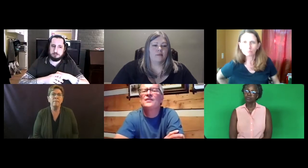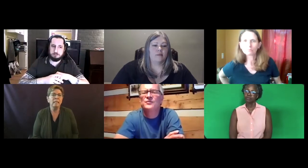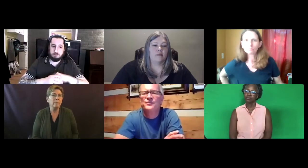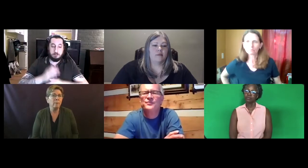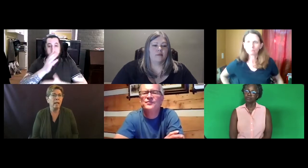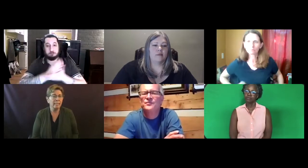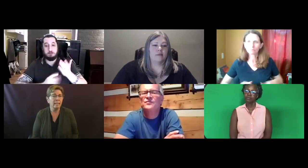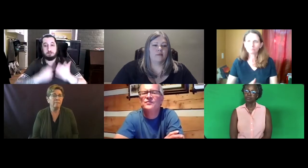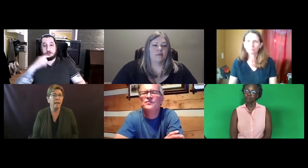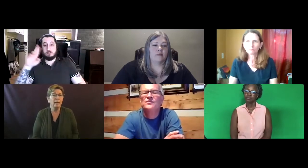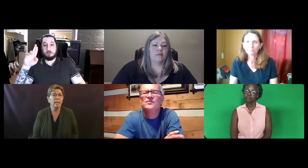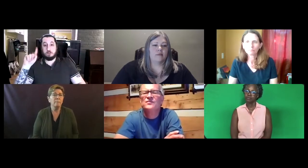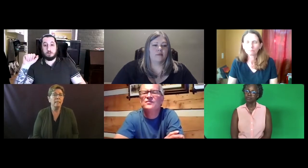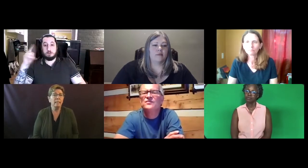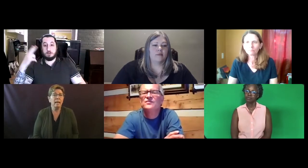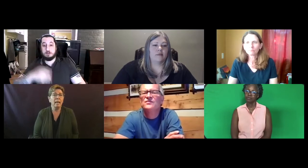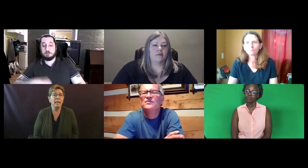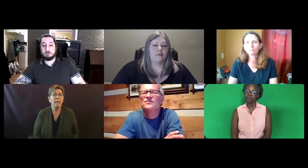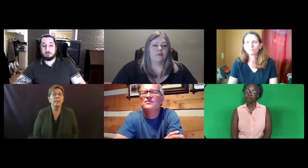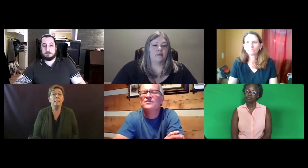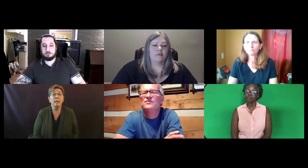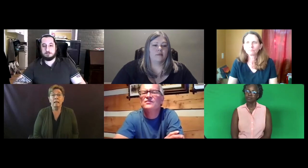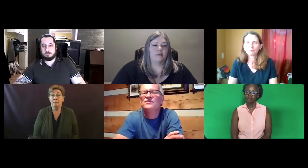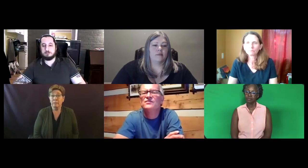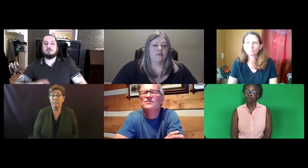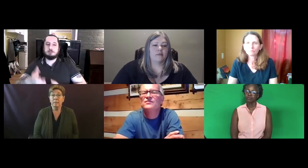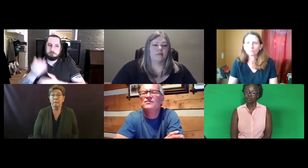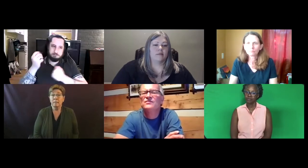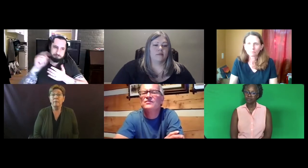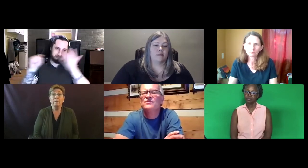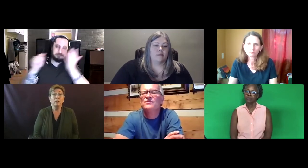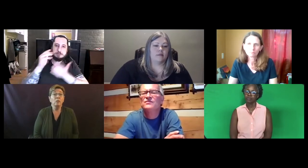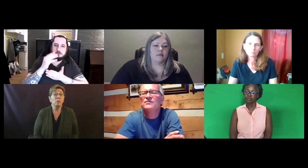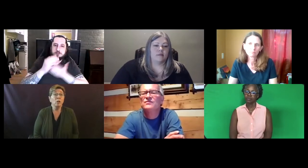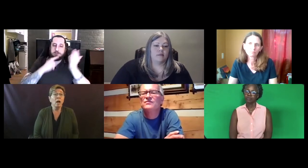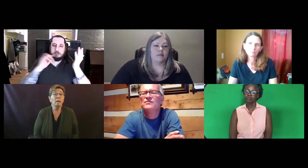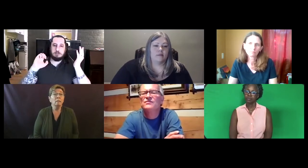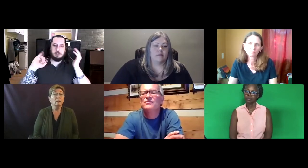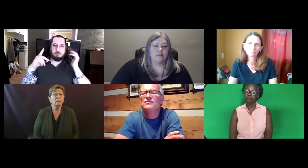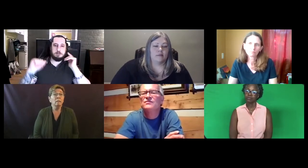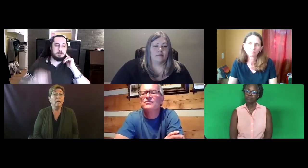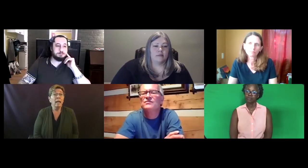Many people identify the BEI. Some people mentioned Utah.